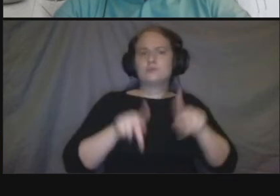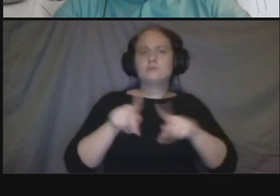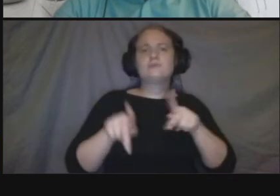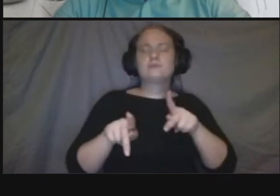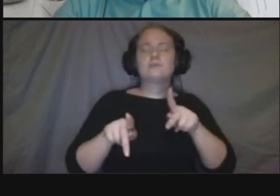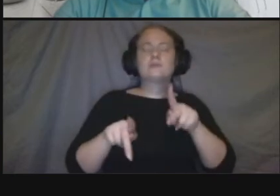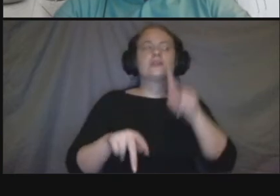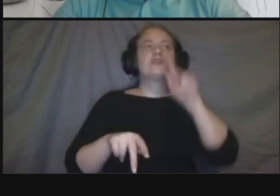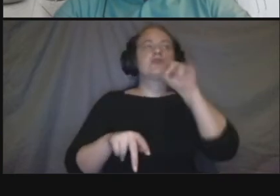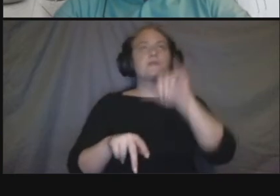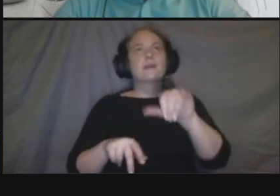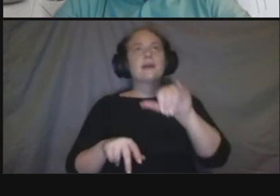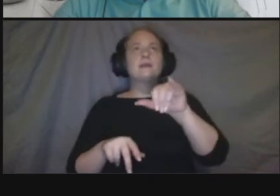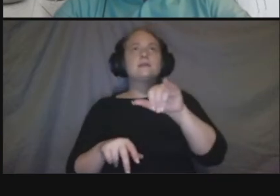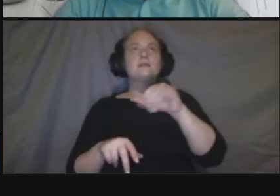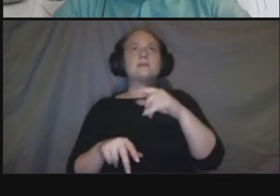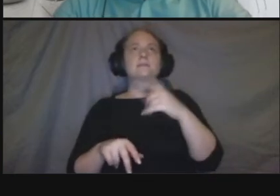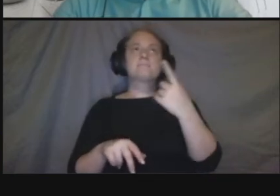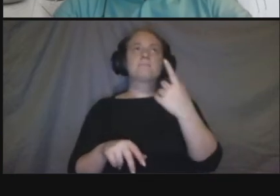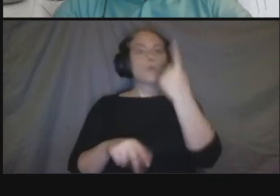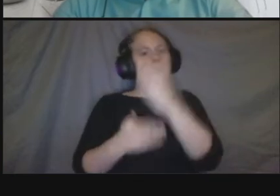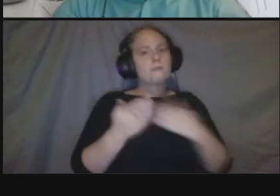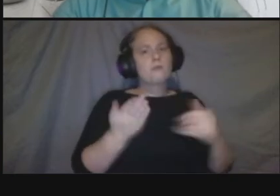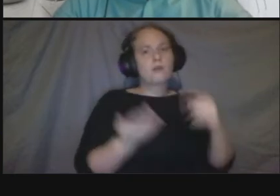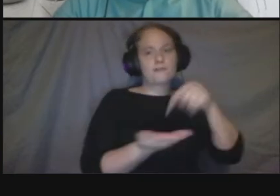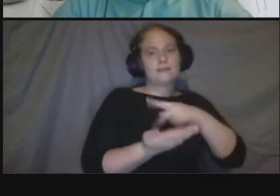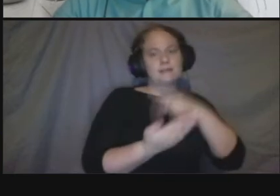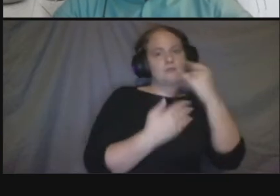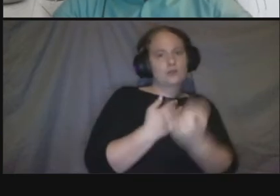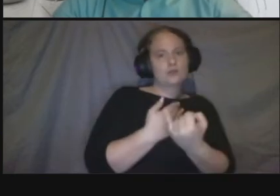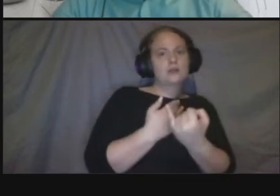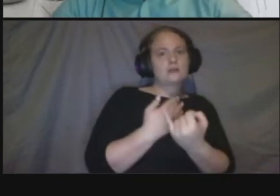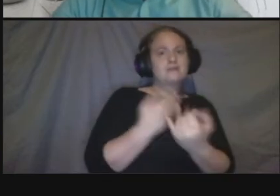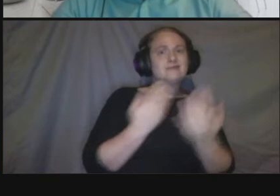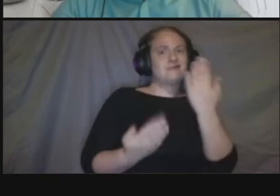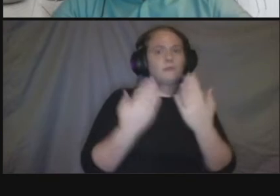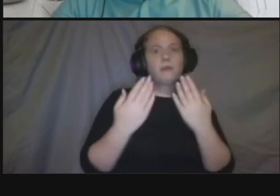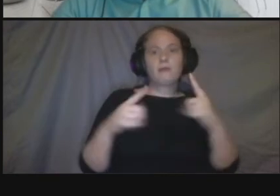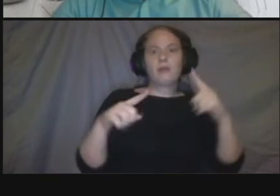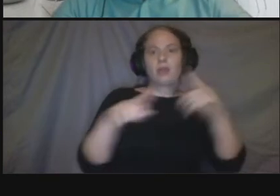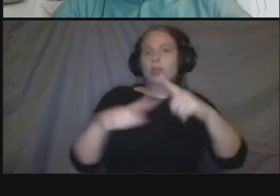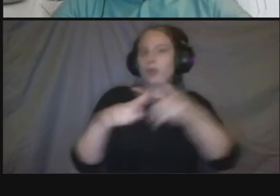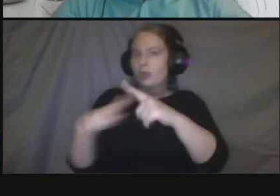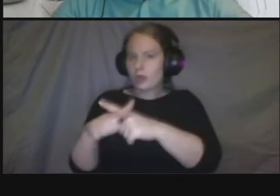aspects of this project where they're going to be potentially competing needs so we're going to